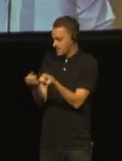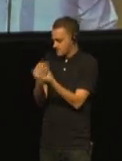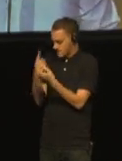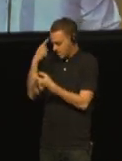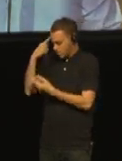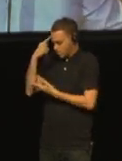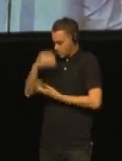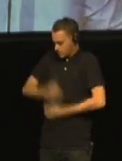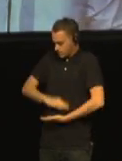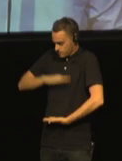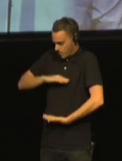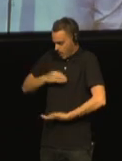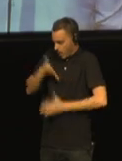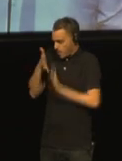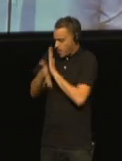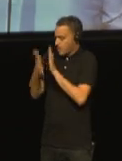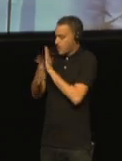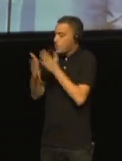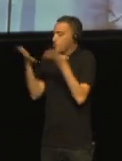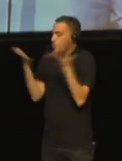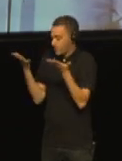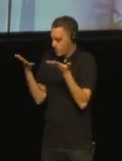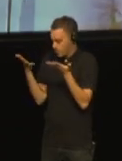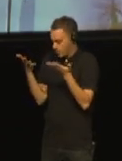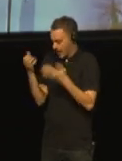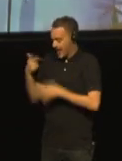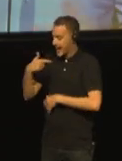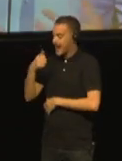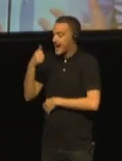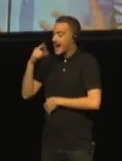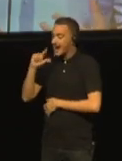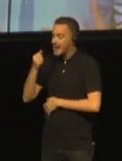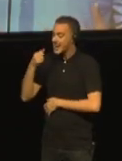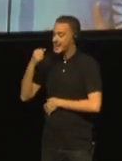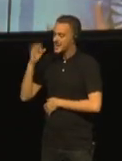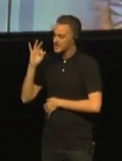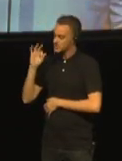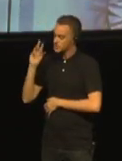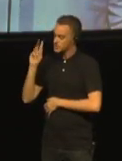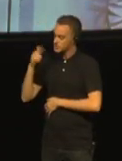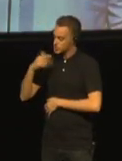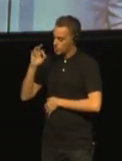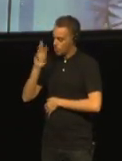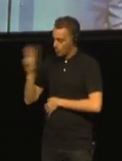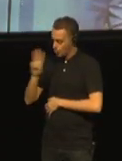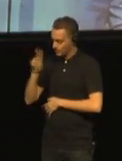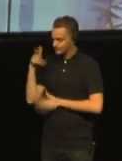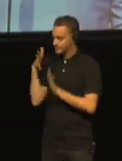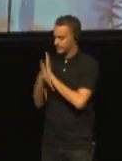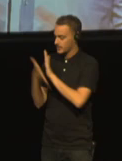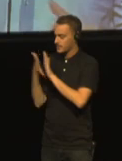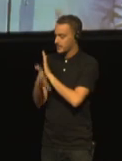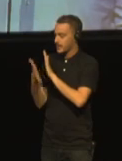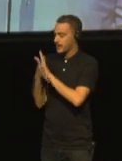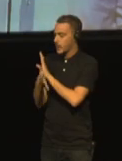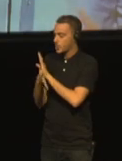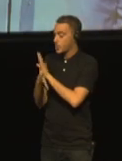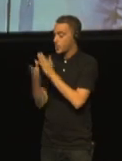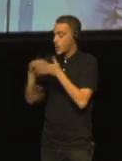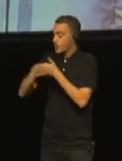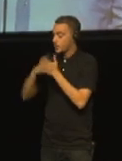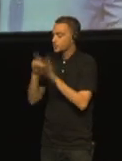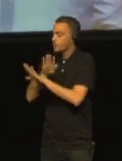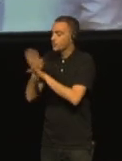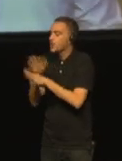talking about how we were going to finish this and how the format of the report was going to be.